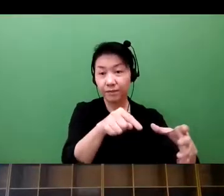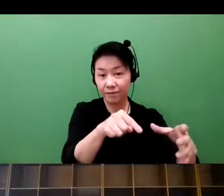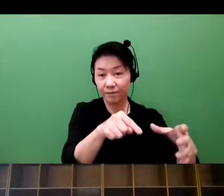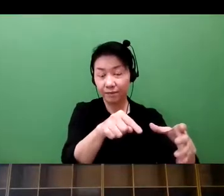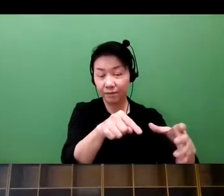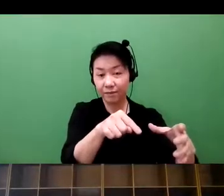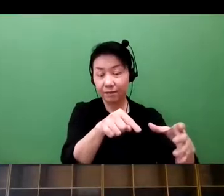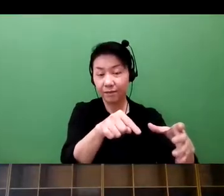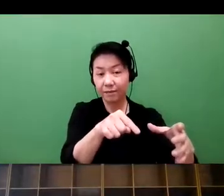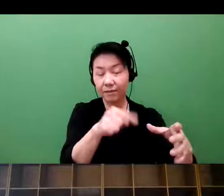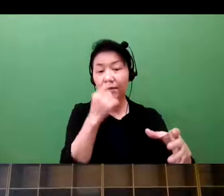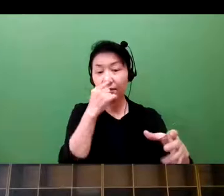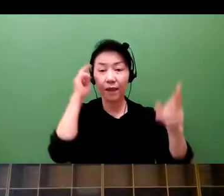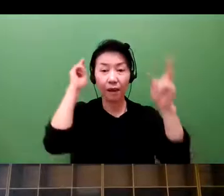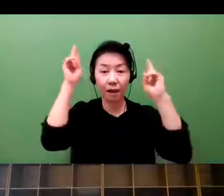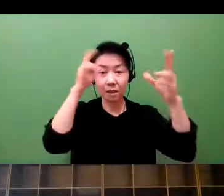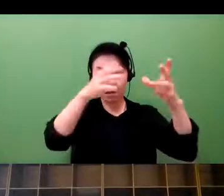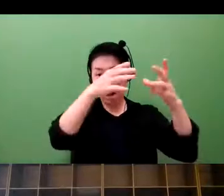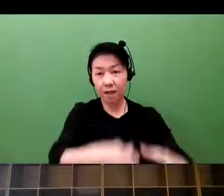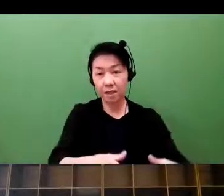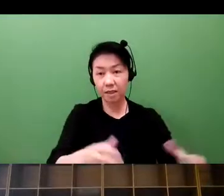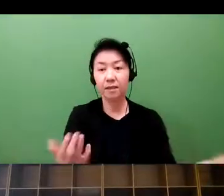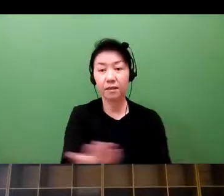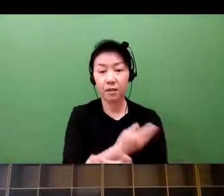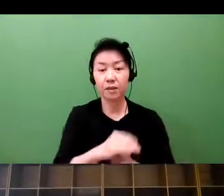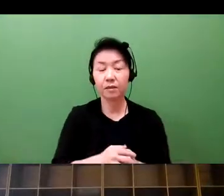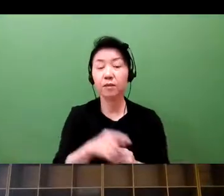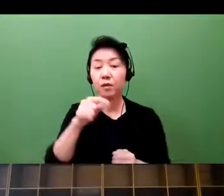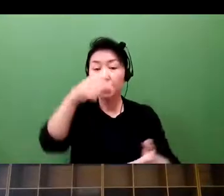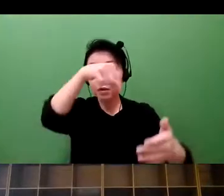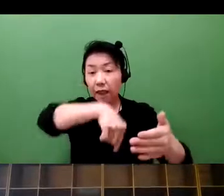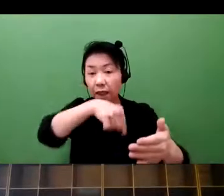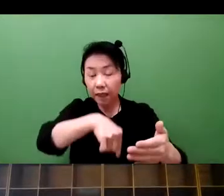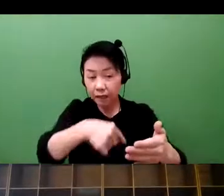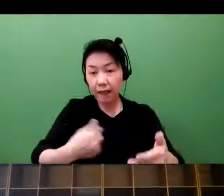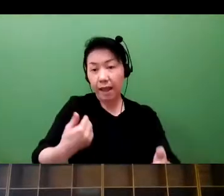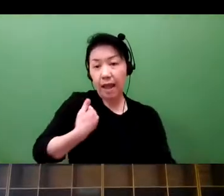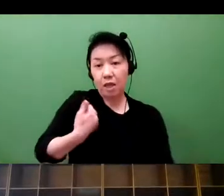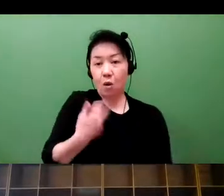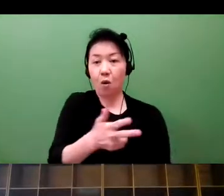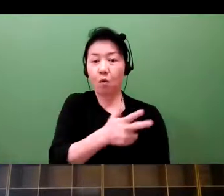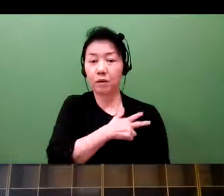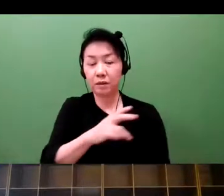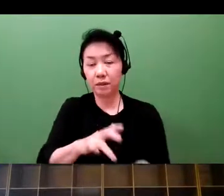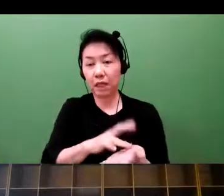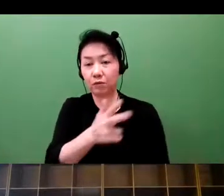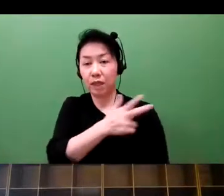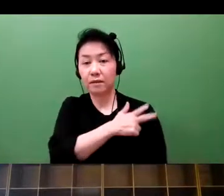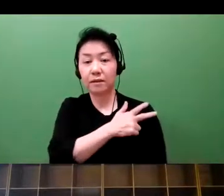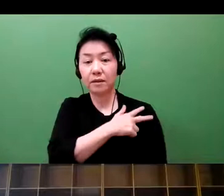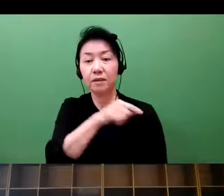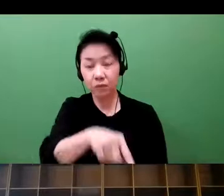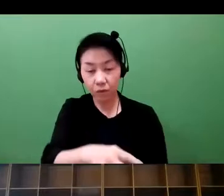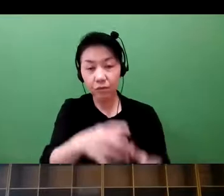And these constitute the pillar of our business at MedPeer. We also have the dietitian, services for the dietitian,